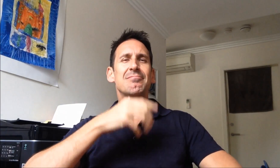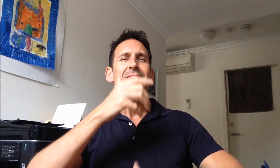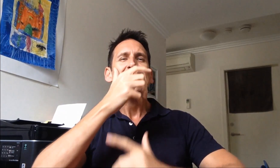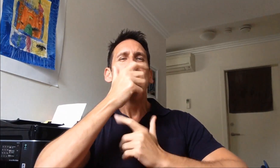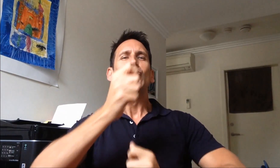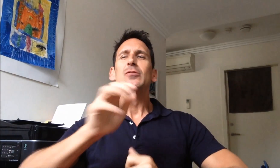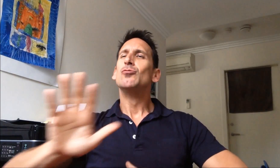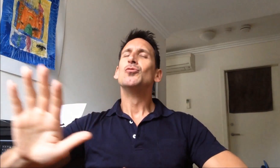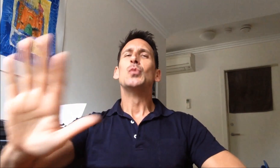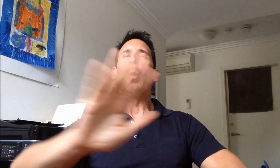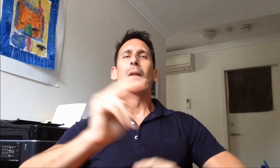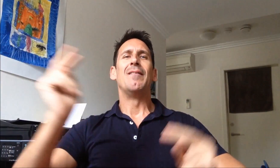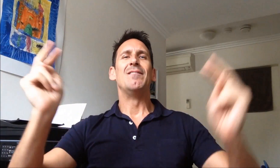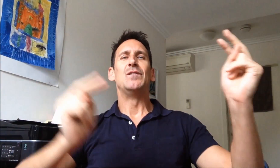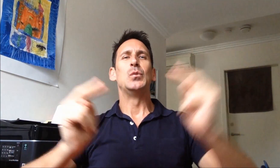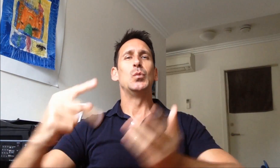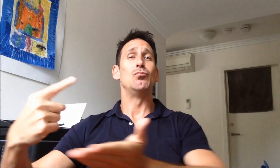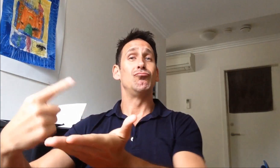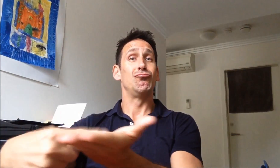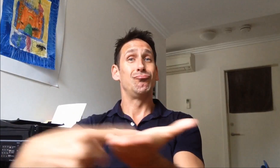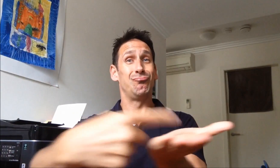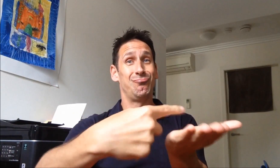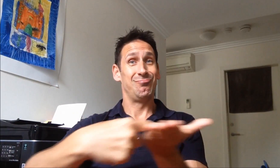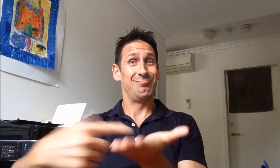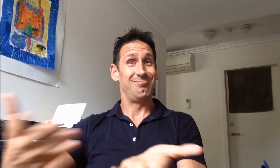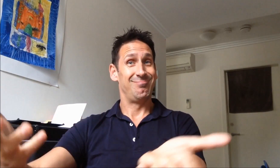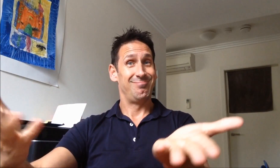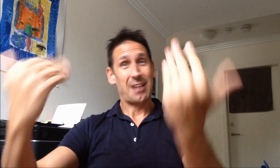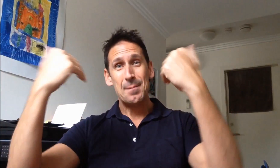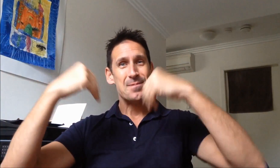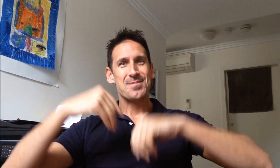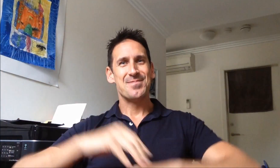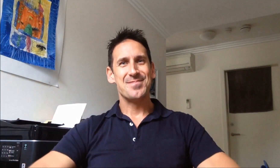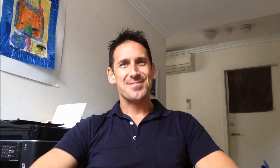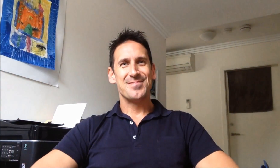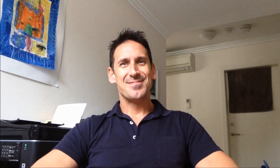I am very interested in your views and discussions. Bring it on.